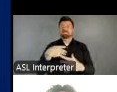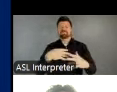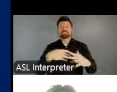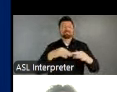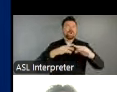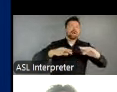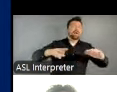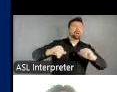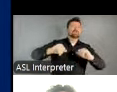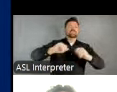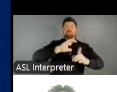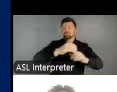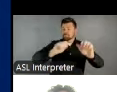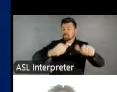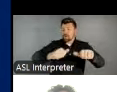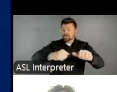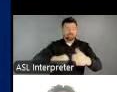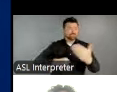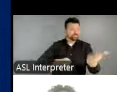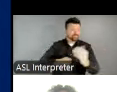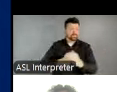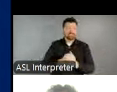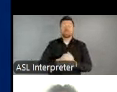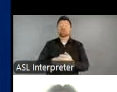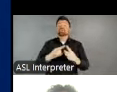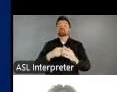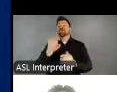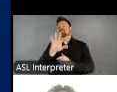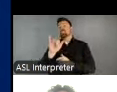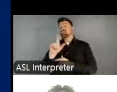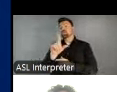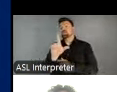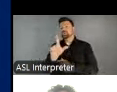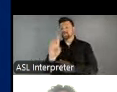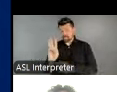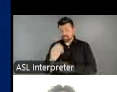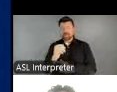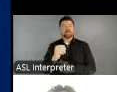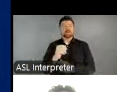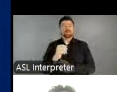happy to share with you that beginning in fiscal year 2026, we've increased honorific programs